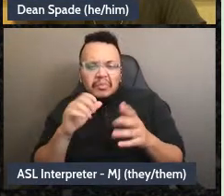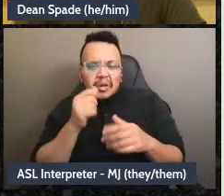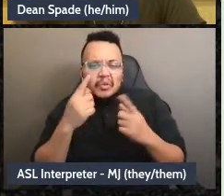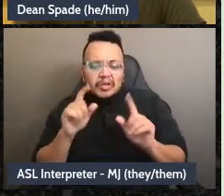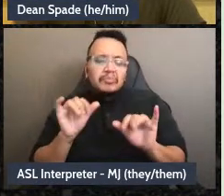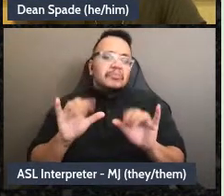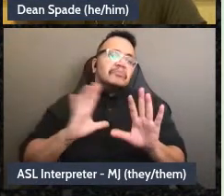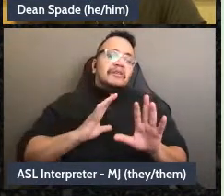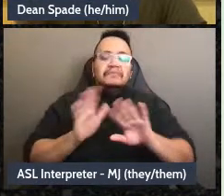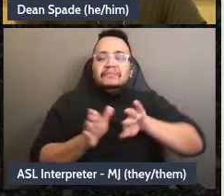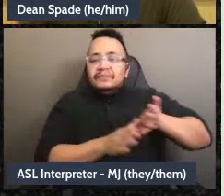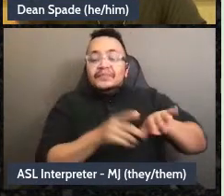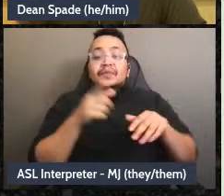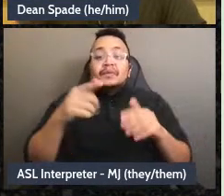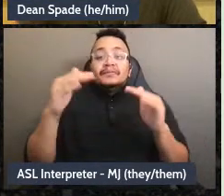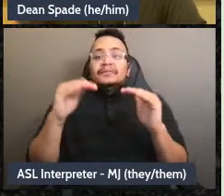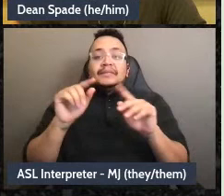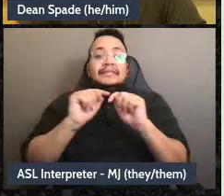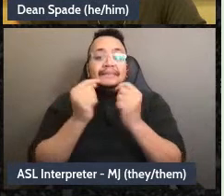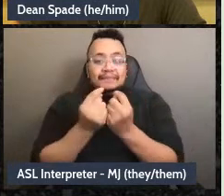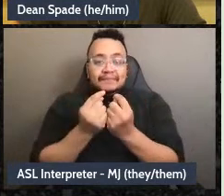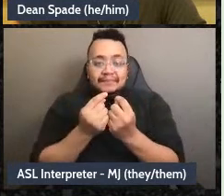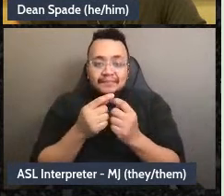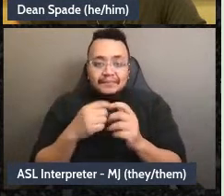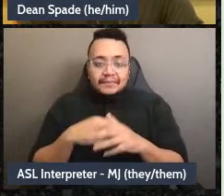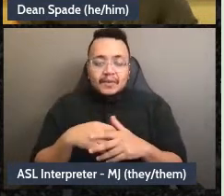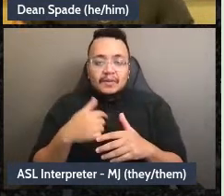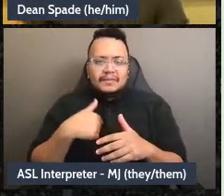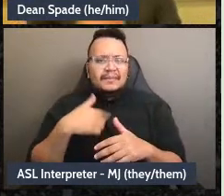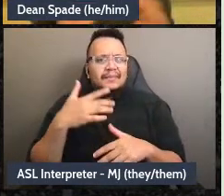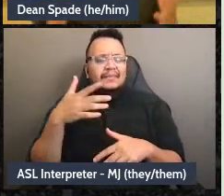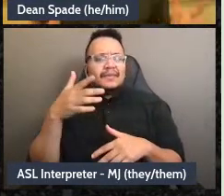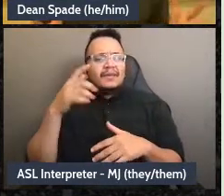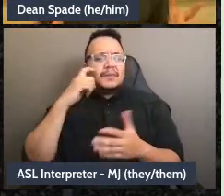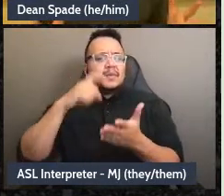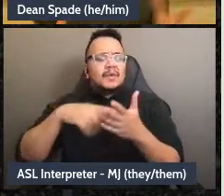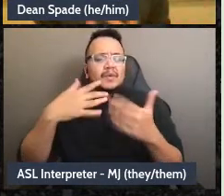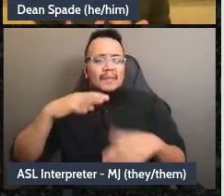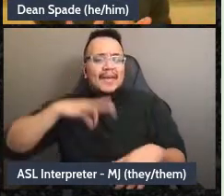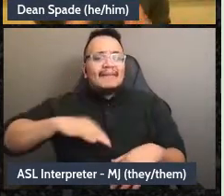I have found it helpful in groups to have teams. A lot of times when groups start it's just like “we